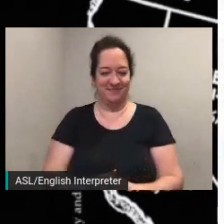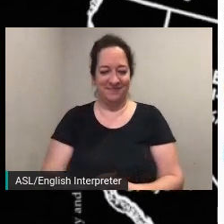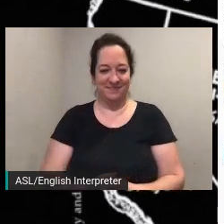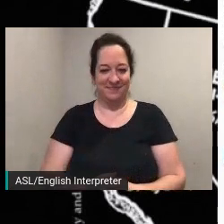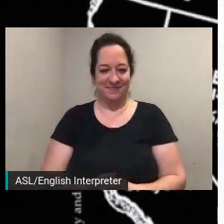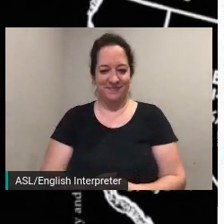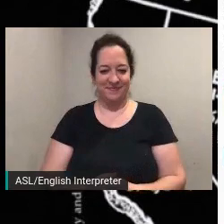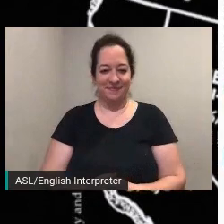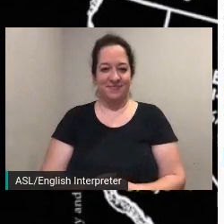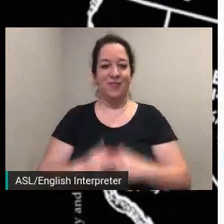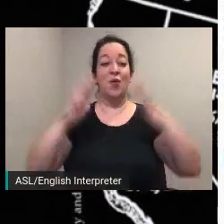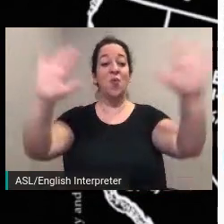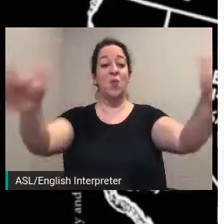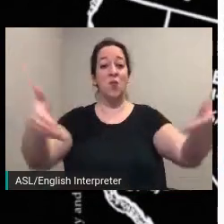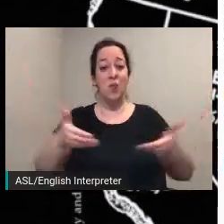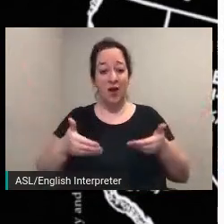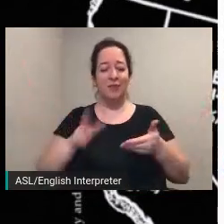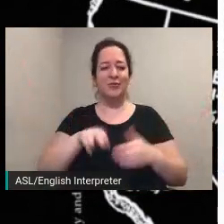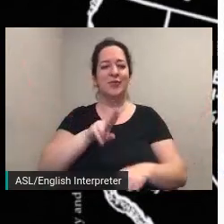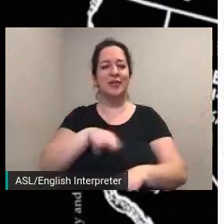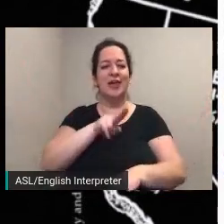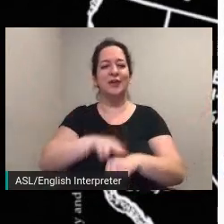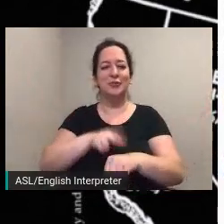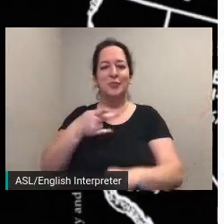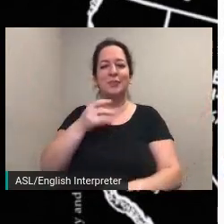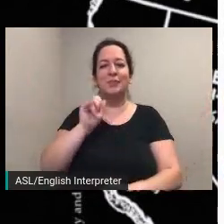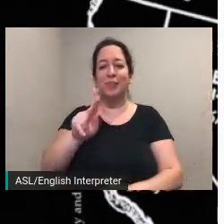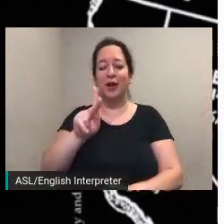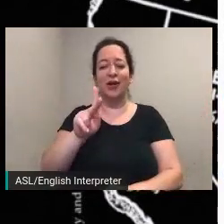welcome to the national park service suffragist story map